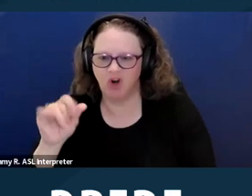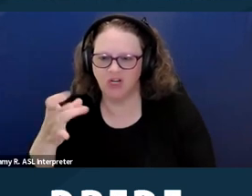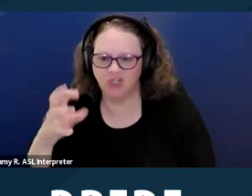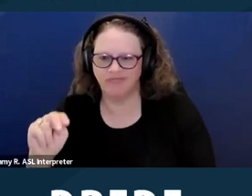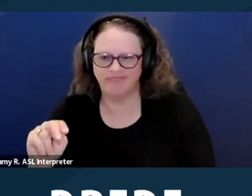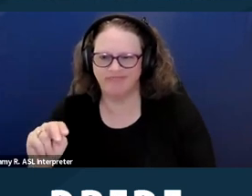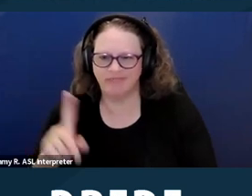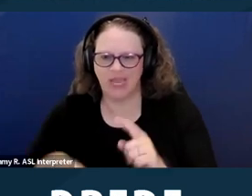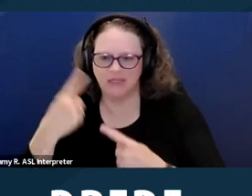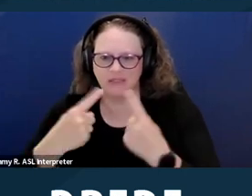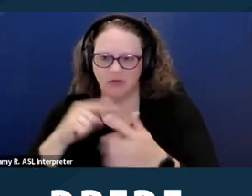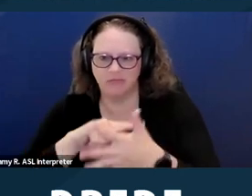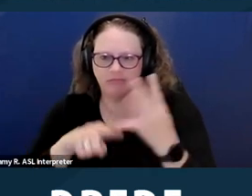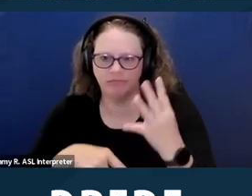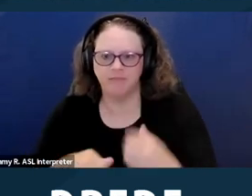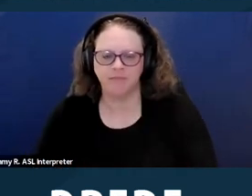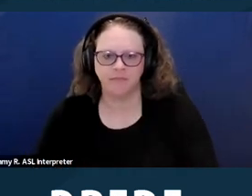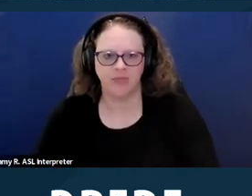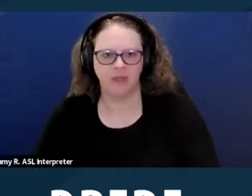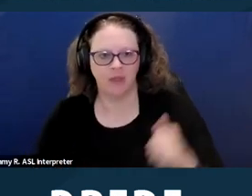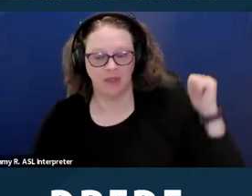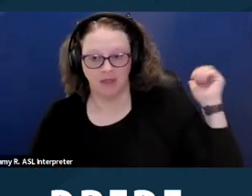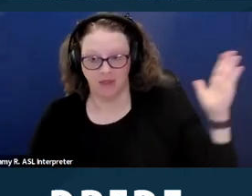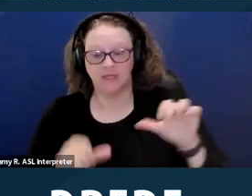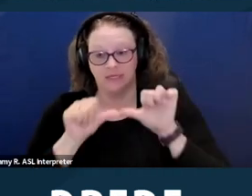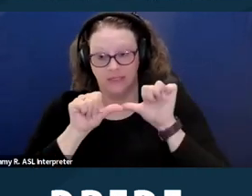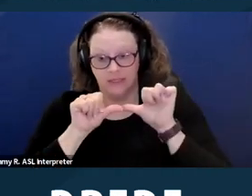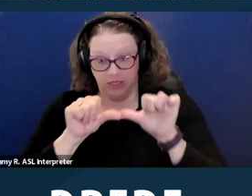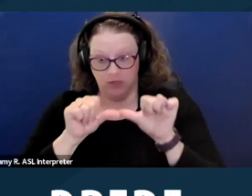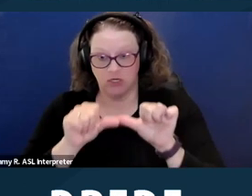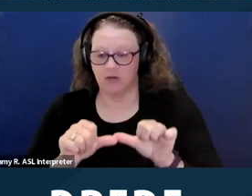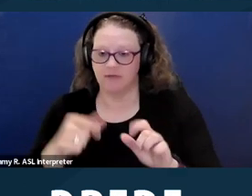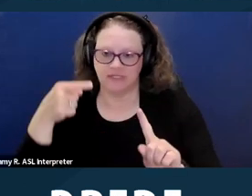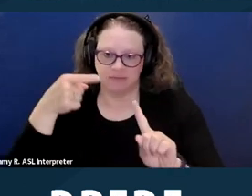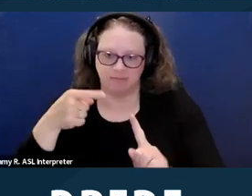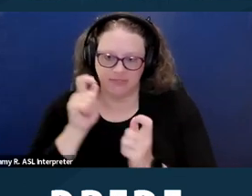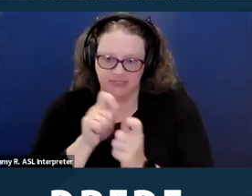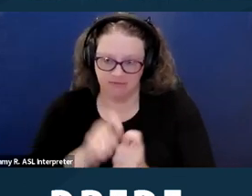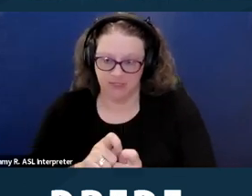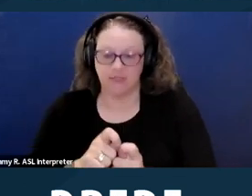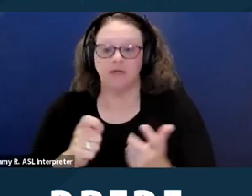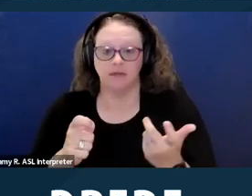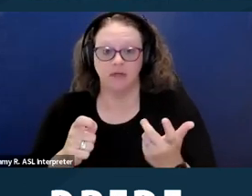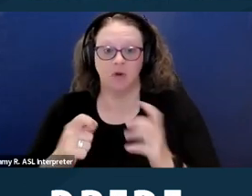This is a continuation of specific prohibited use of criminal history information. I'm going to pause for the review of the slide.